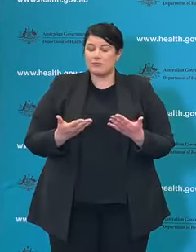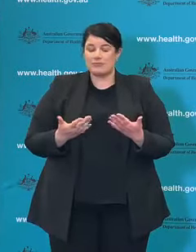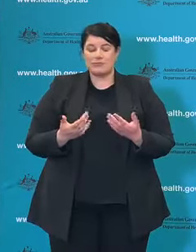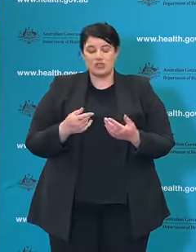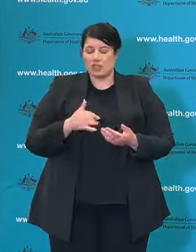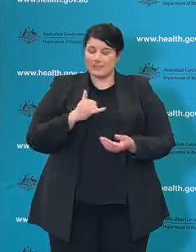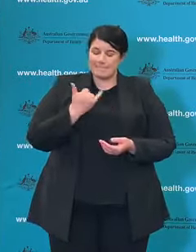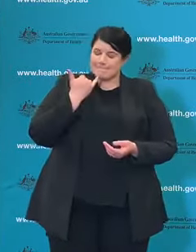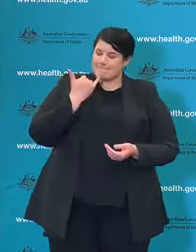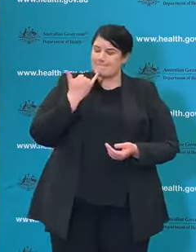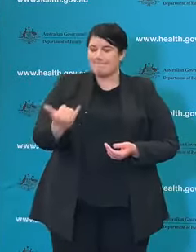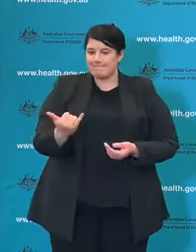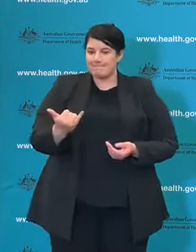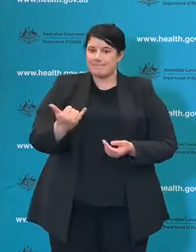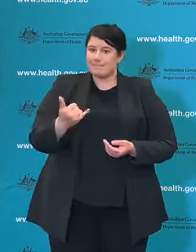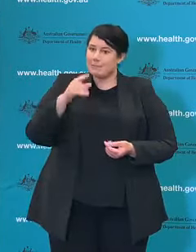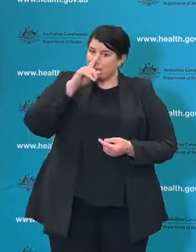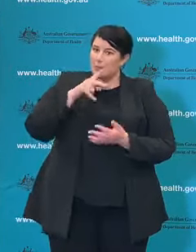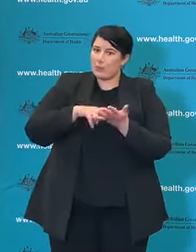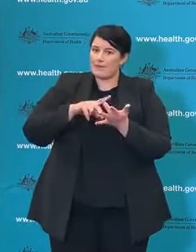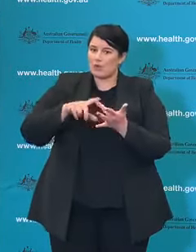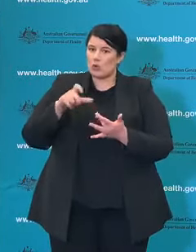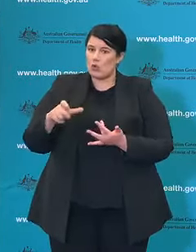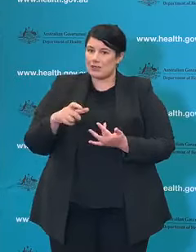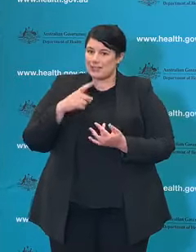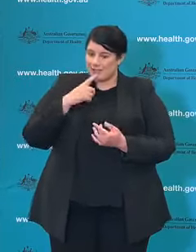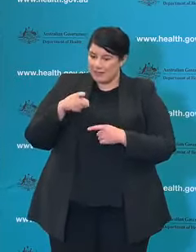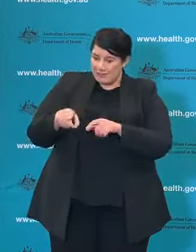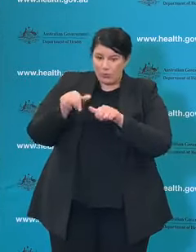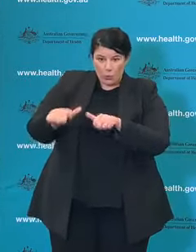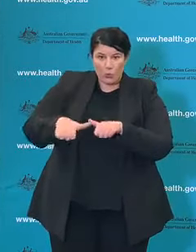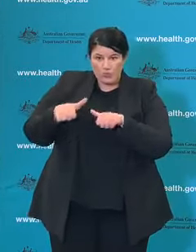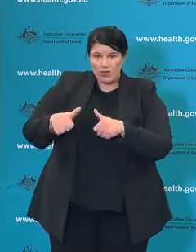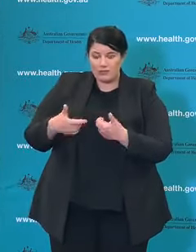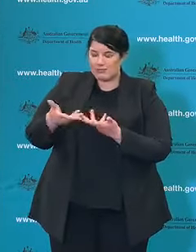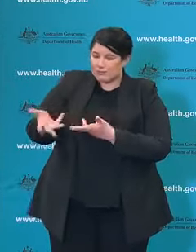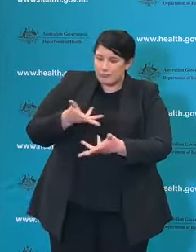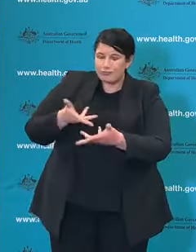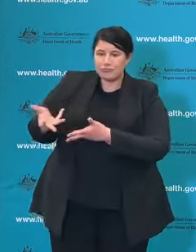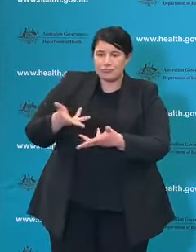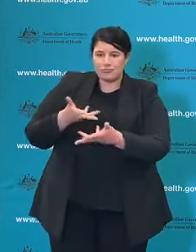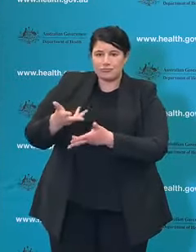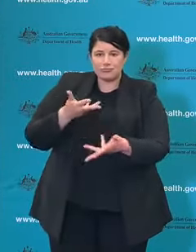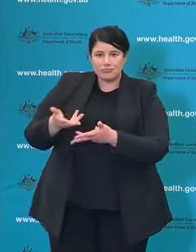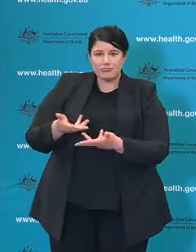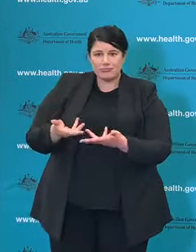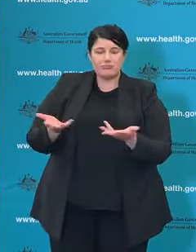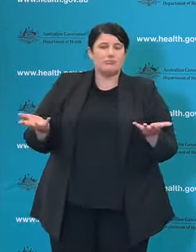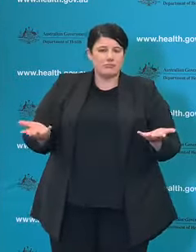up the phone to those who've been and are still on the front line down there. Just check in on how they're going